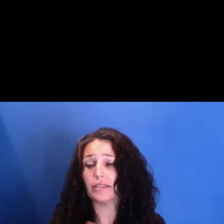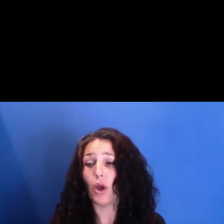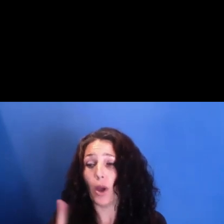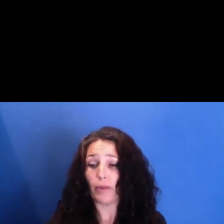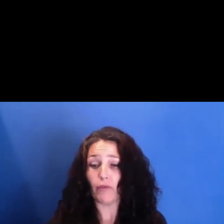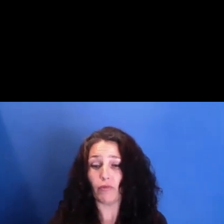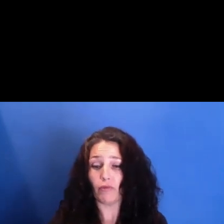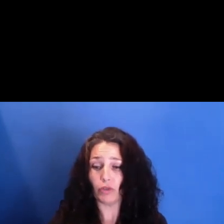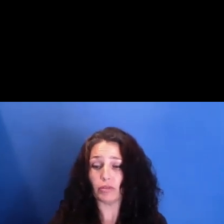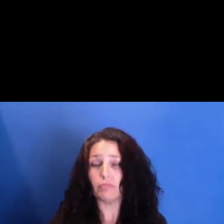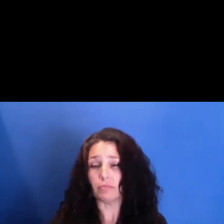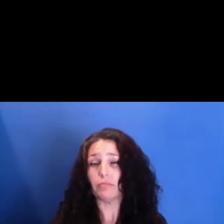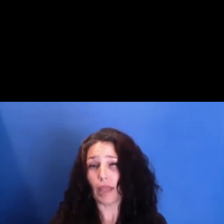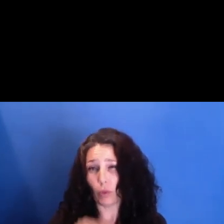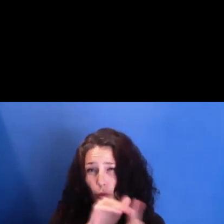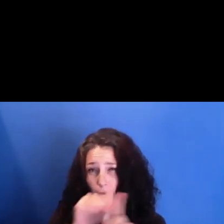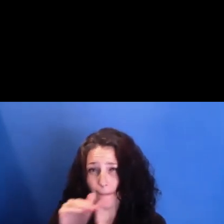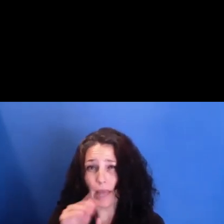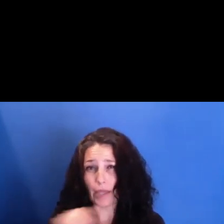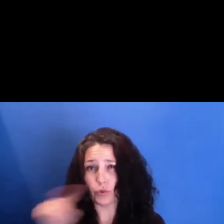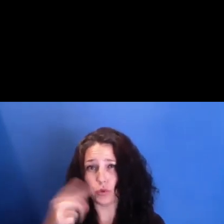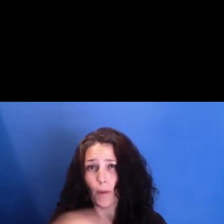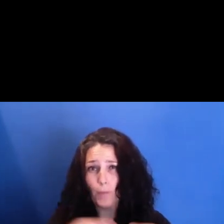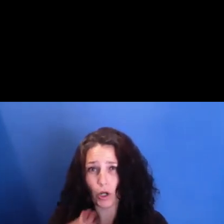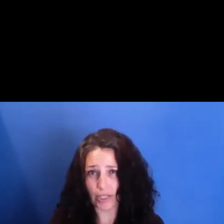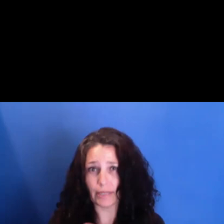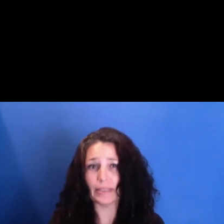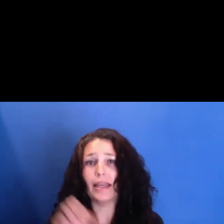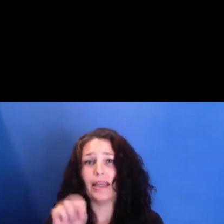that while Louis and Yvonne are in conversation,